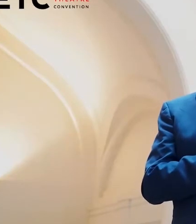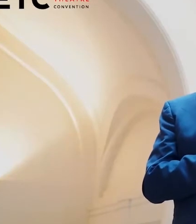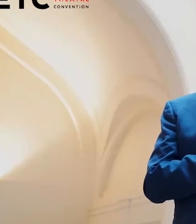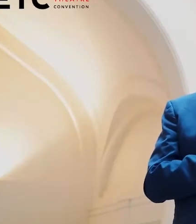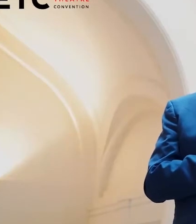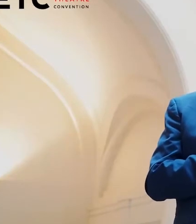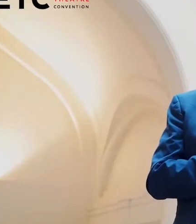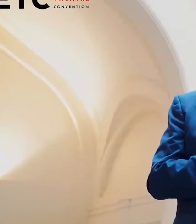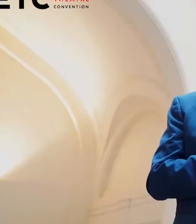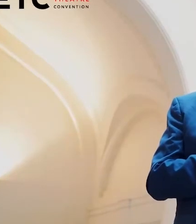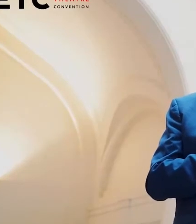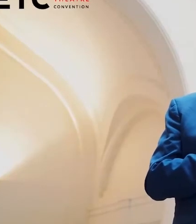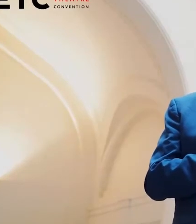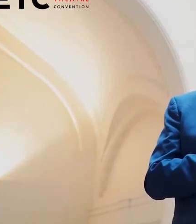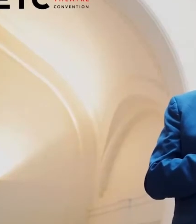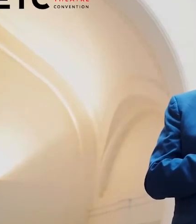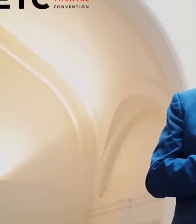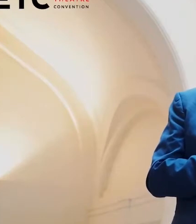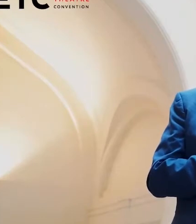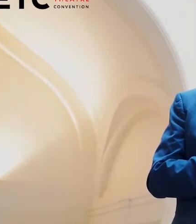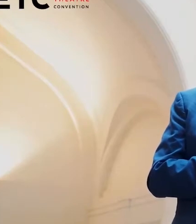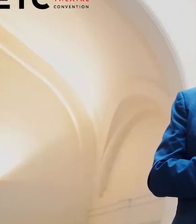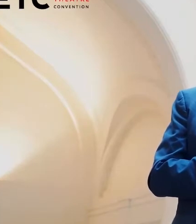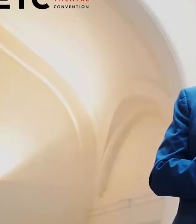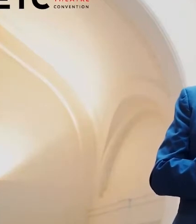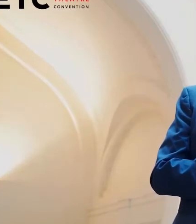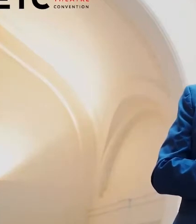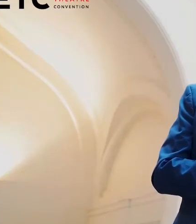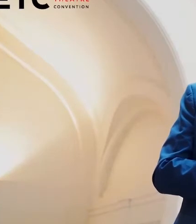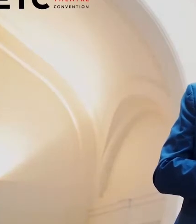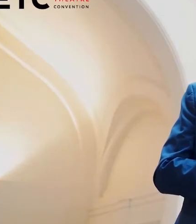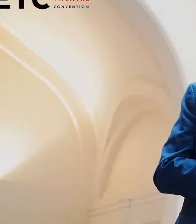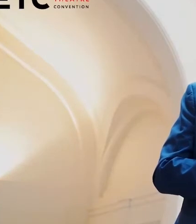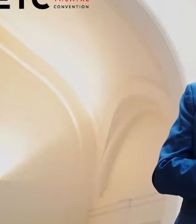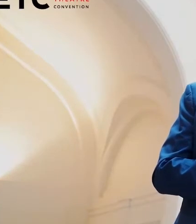and the meeting of the European authors,